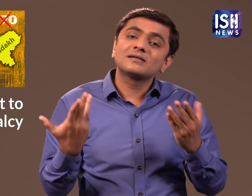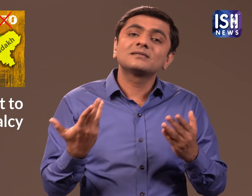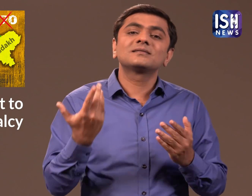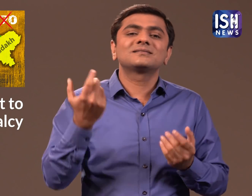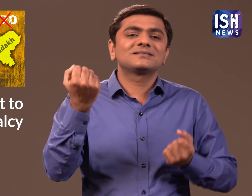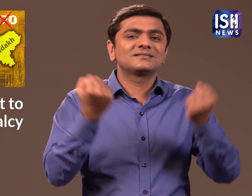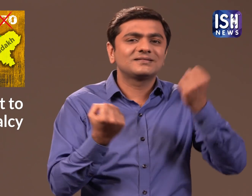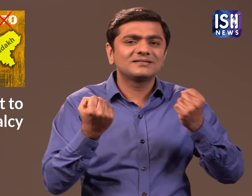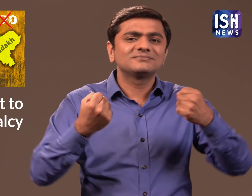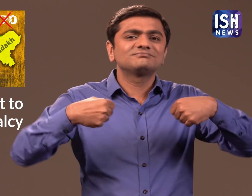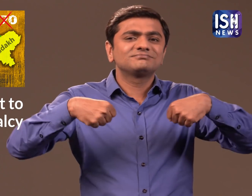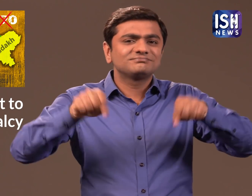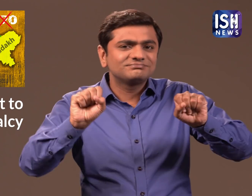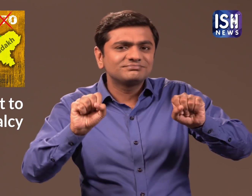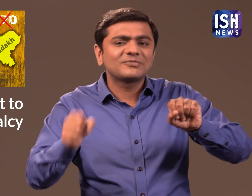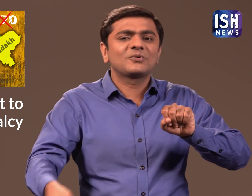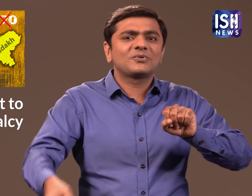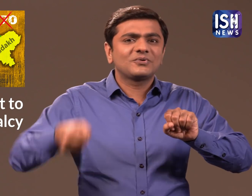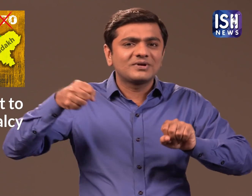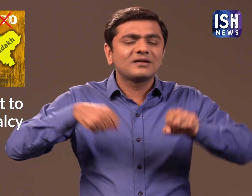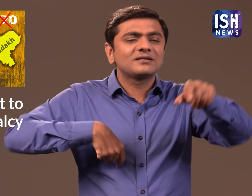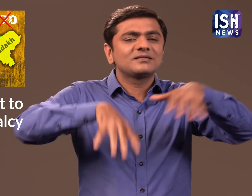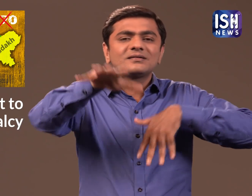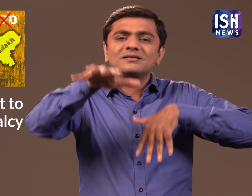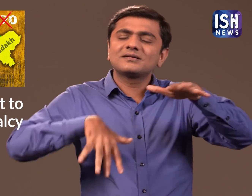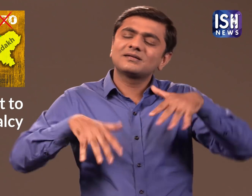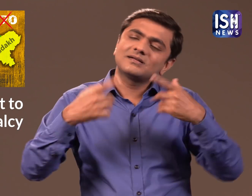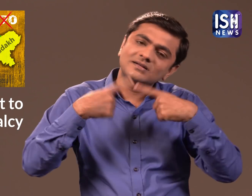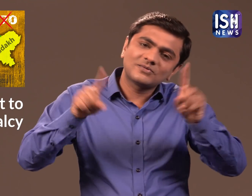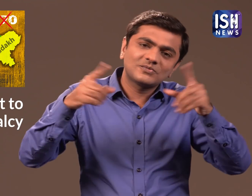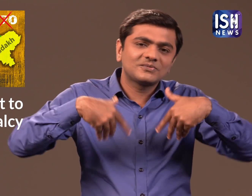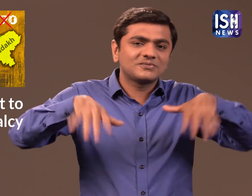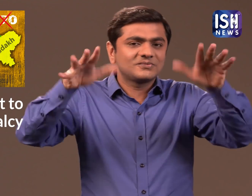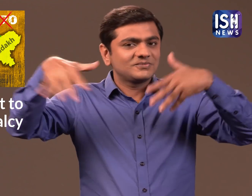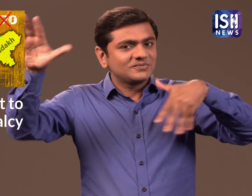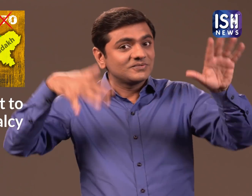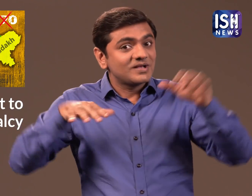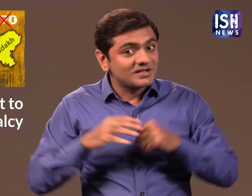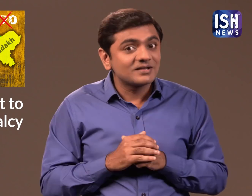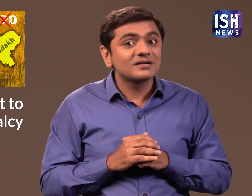and use public transport as well.